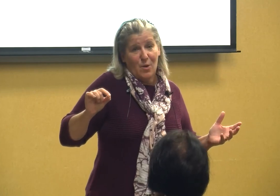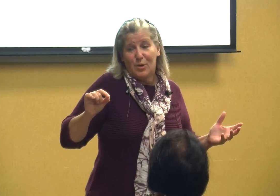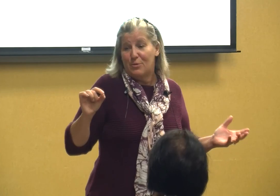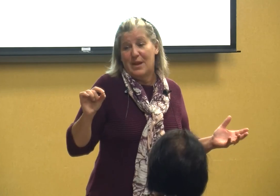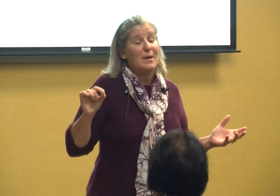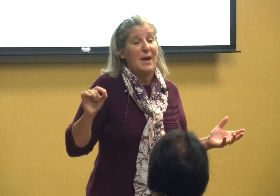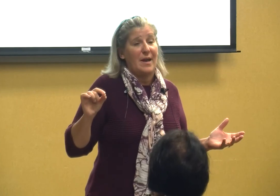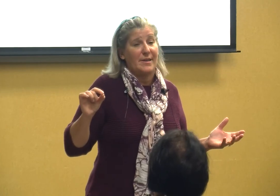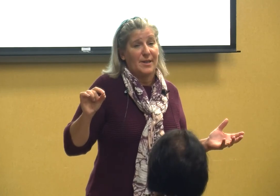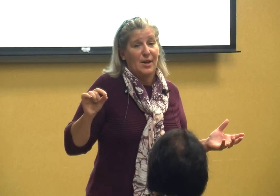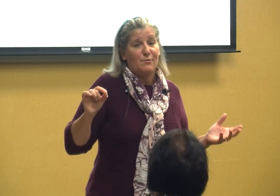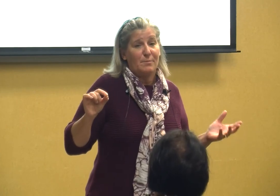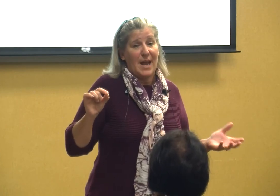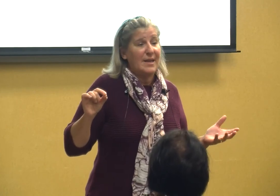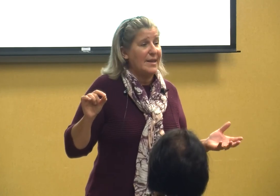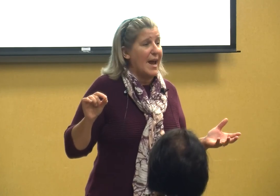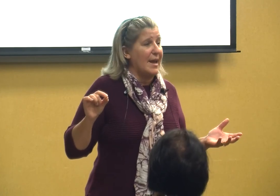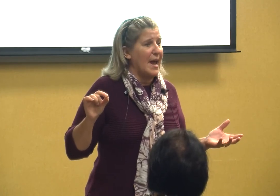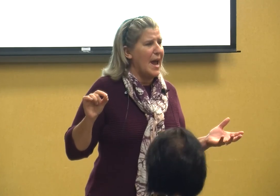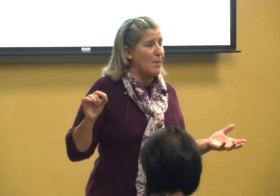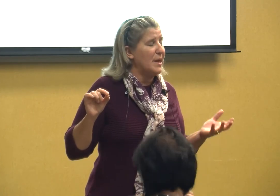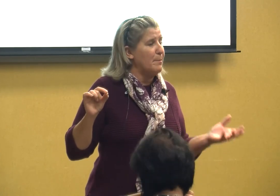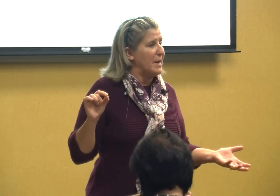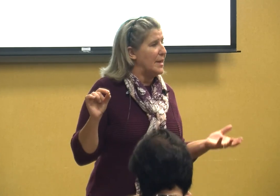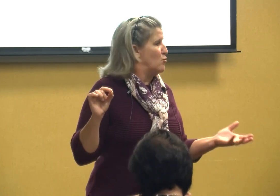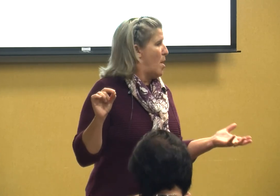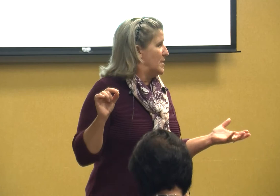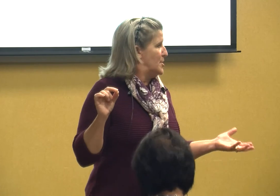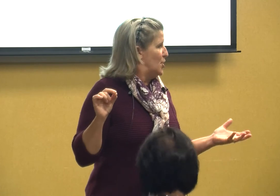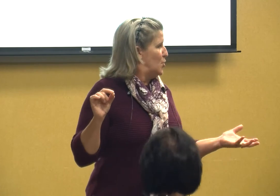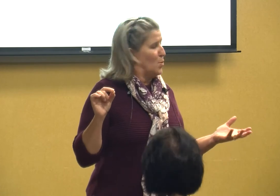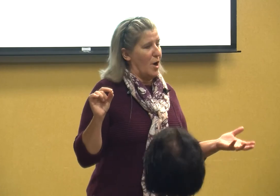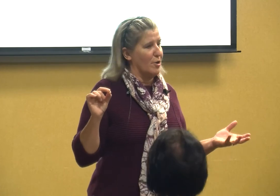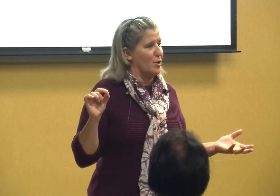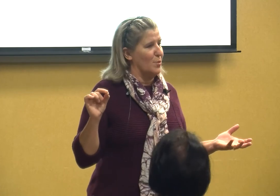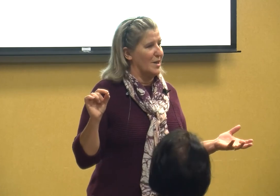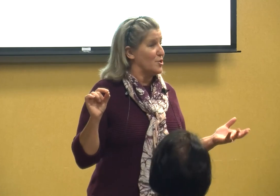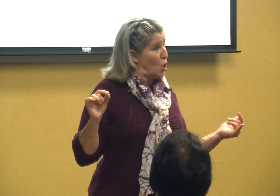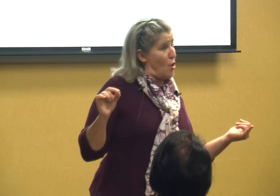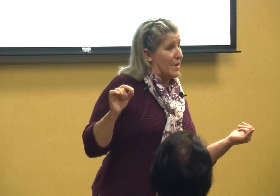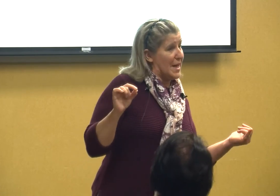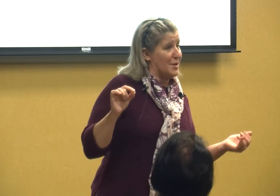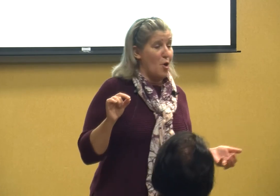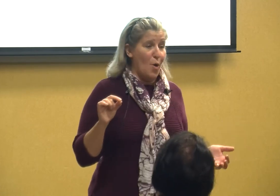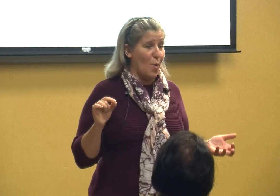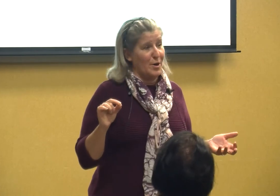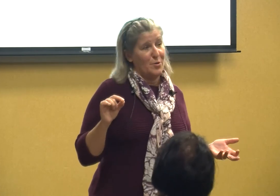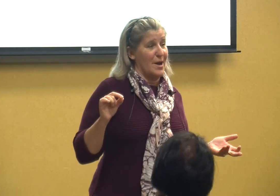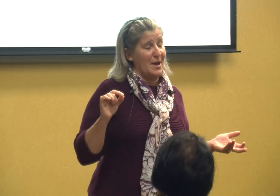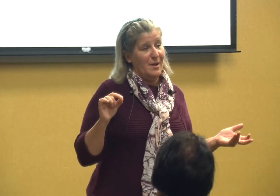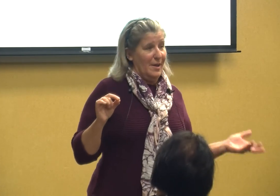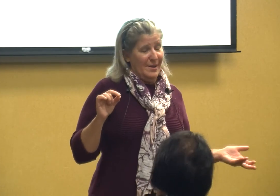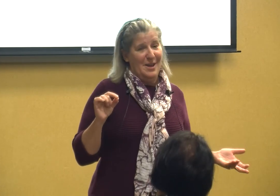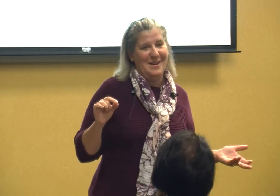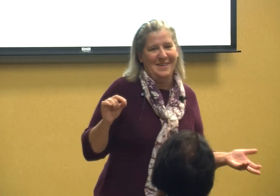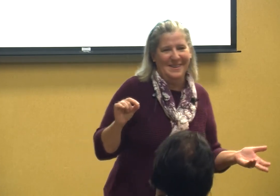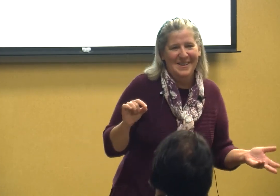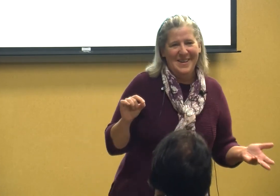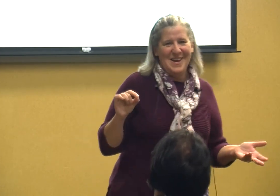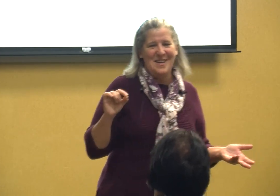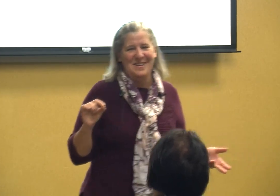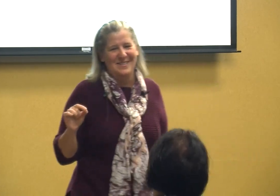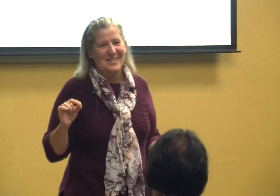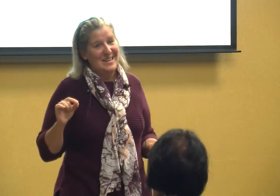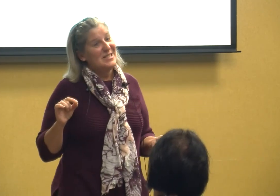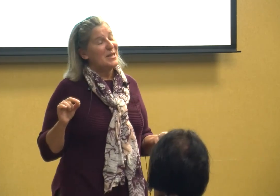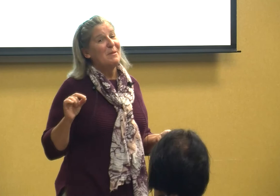you think about it from day to day how many many dramas do you are you a star in or you're some of